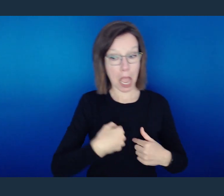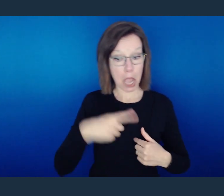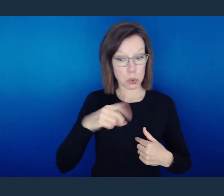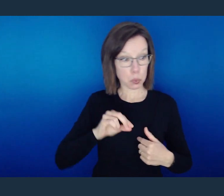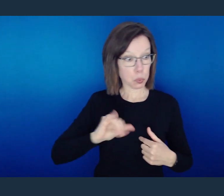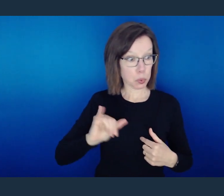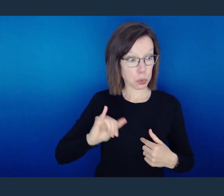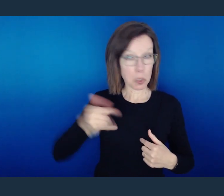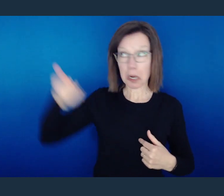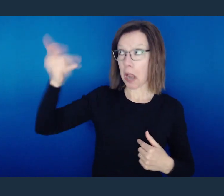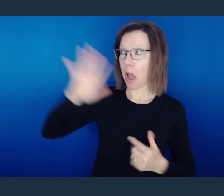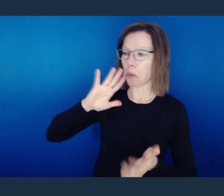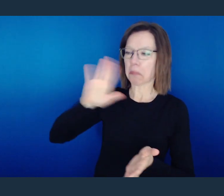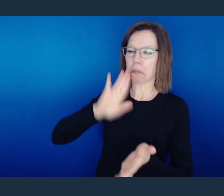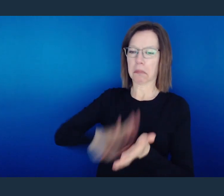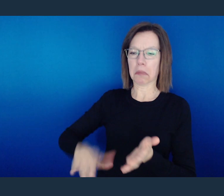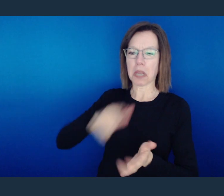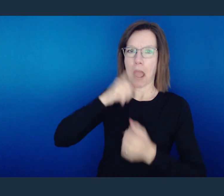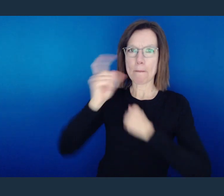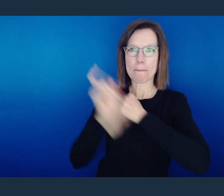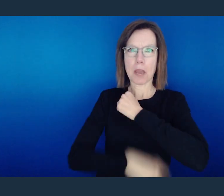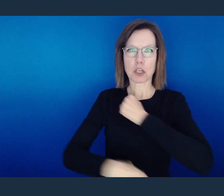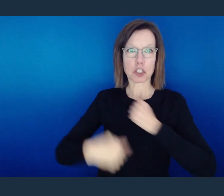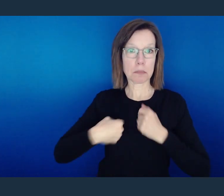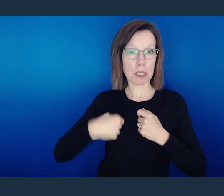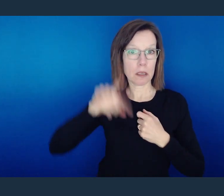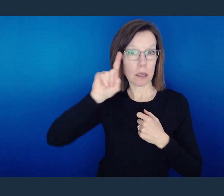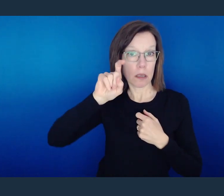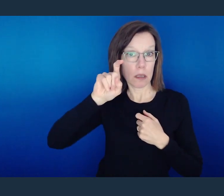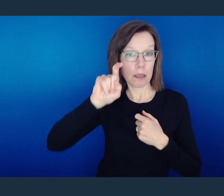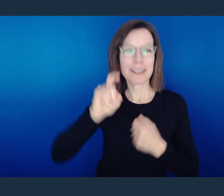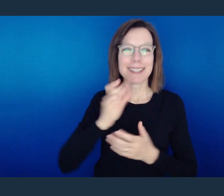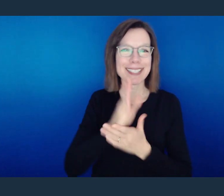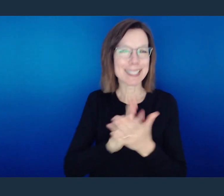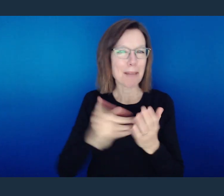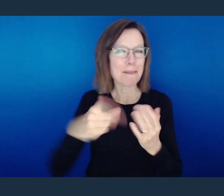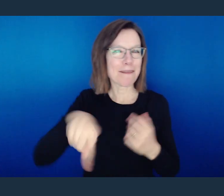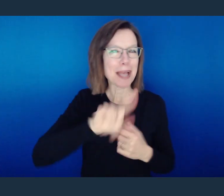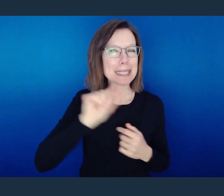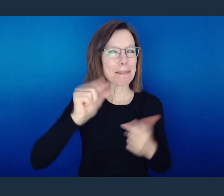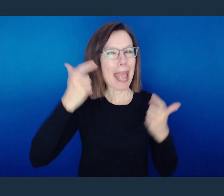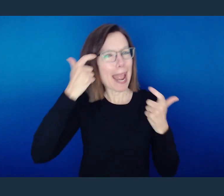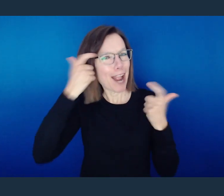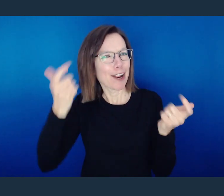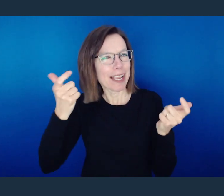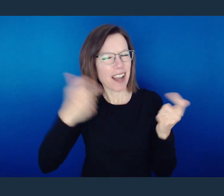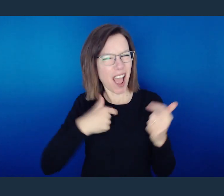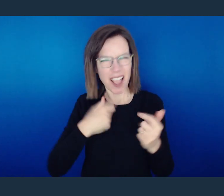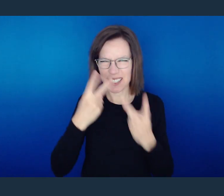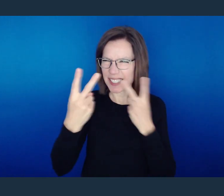and yet do them yourself -- that you will escape the judgment of God?" You see, some of us operate from this place of arrogance.